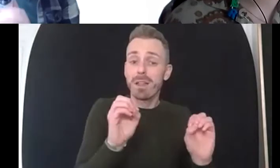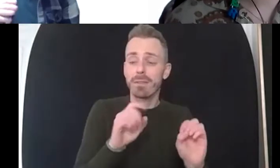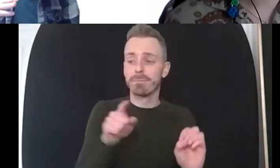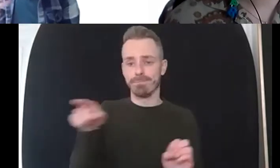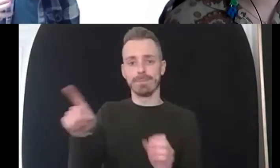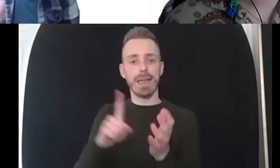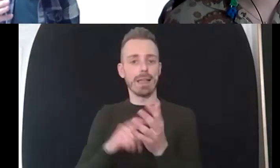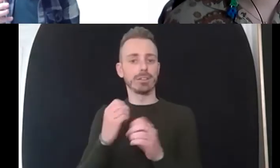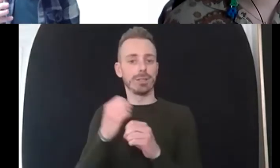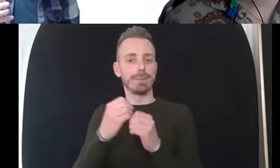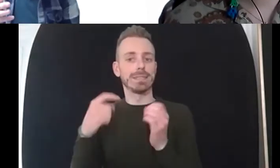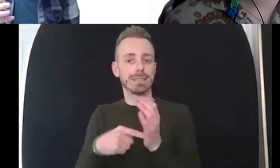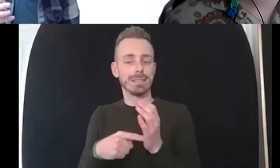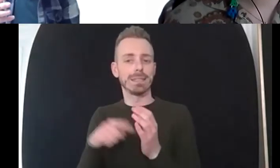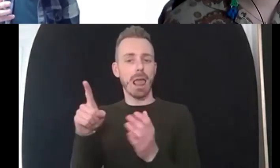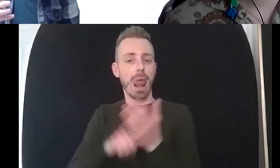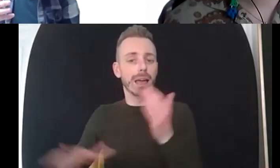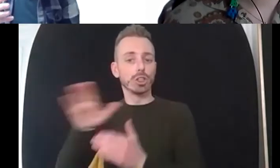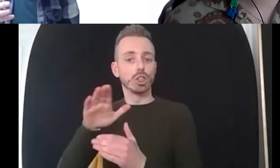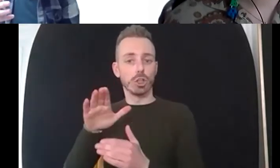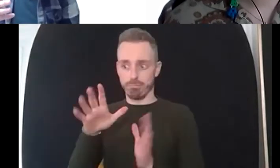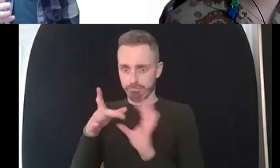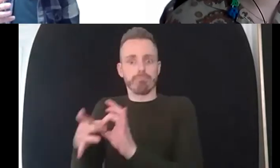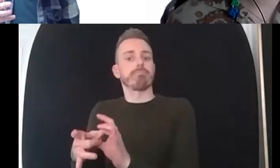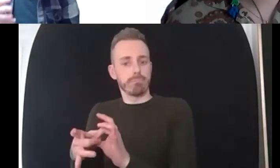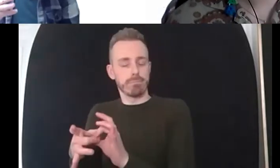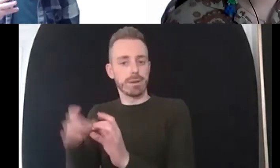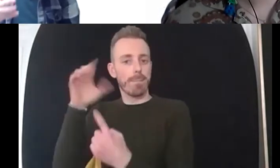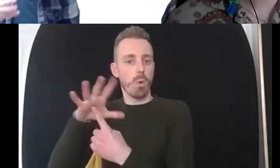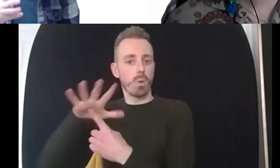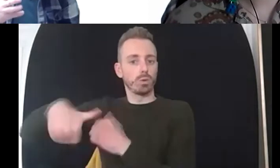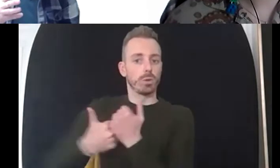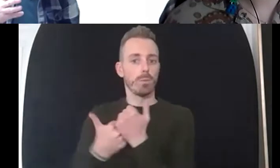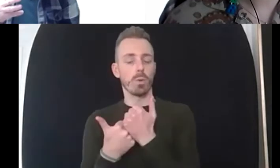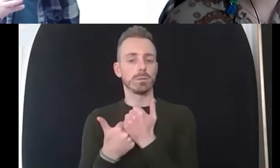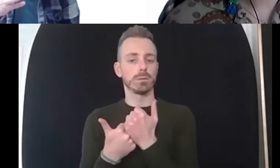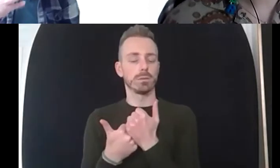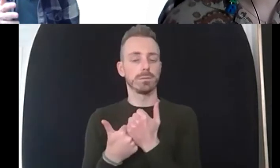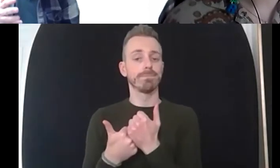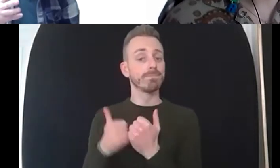me to another thing in terms of um i think we can easily live this internalization or of oppression